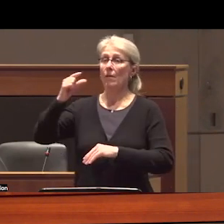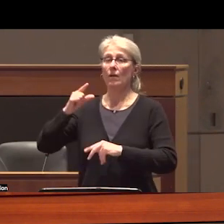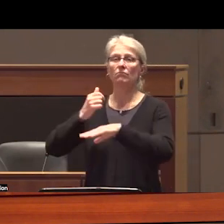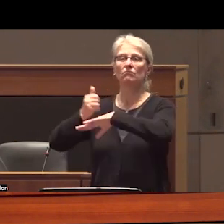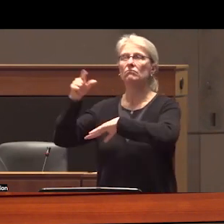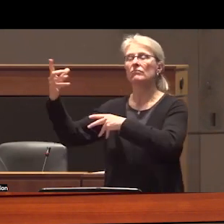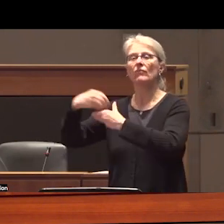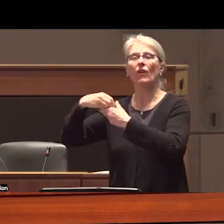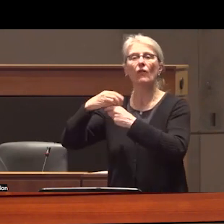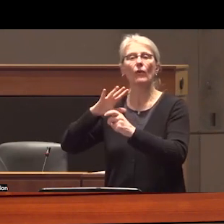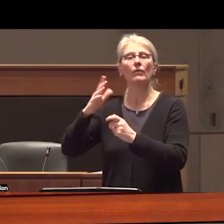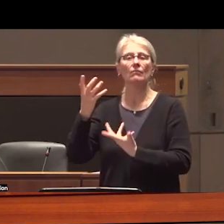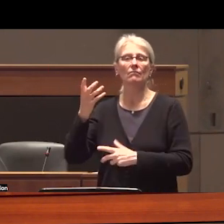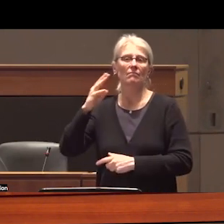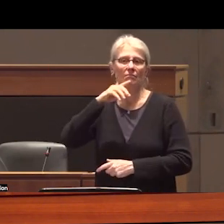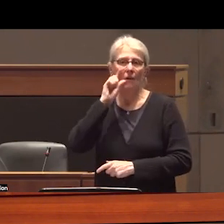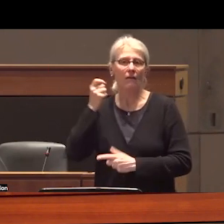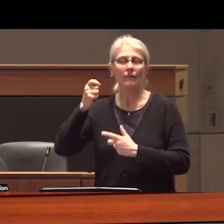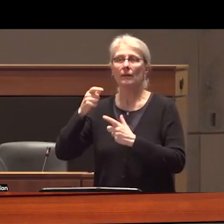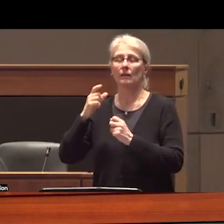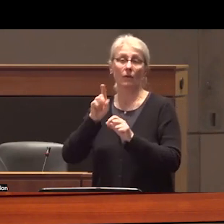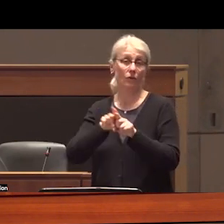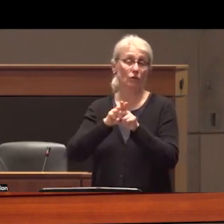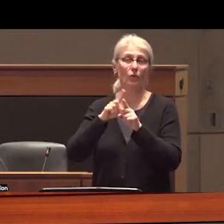headlines from a local paper asserting that the premier had turned the board of liquor control in